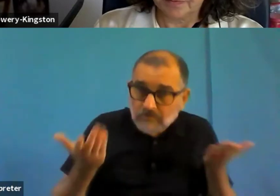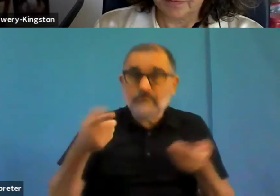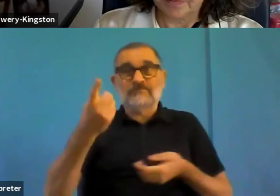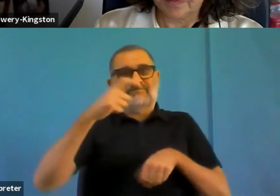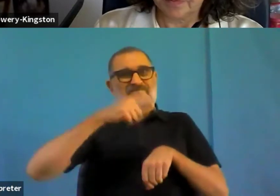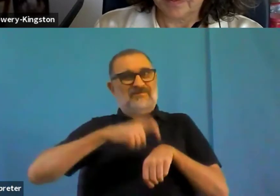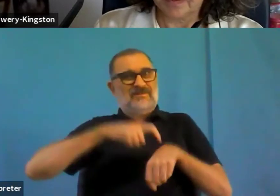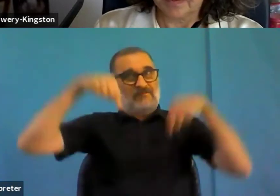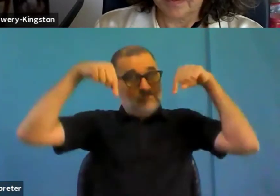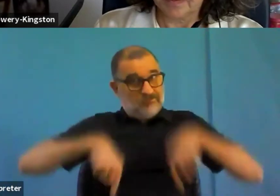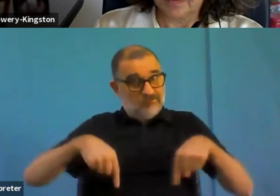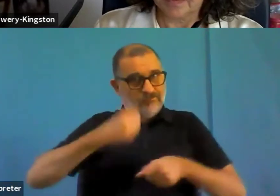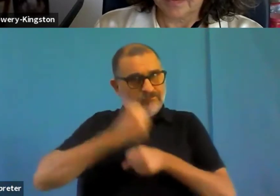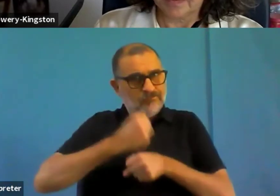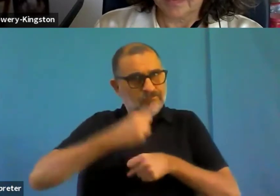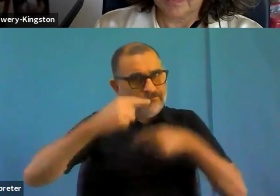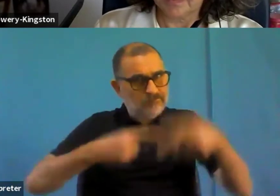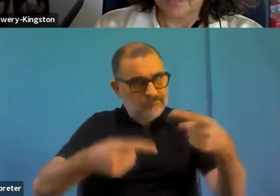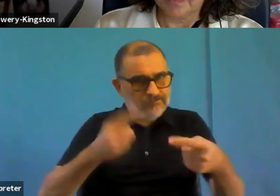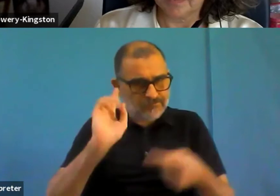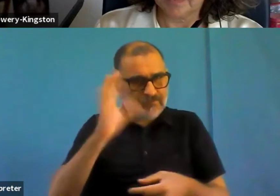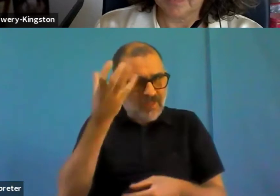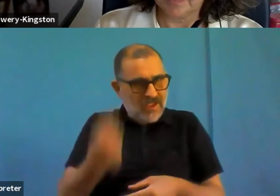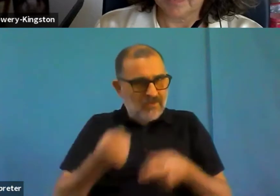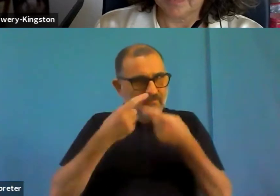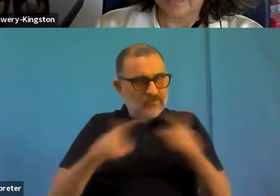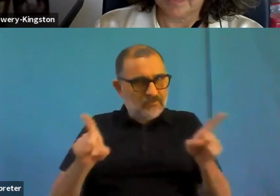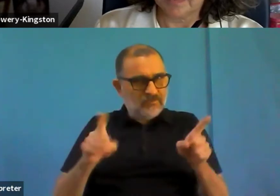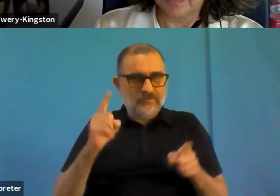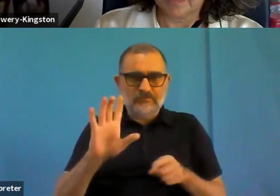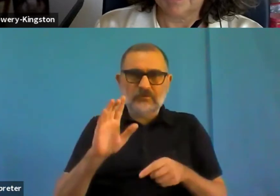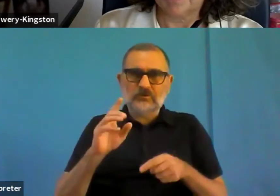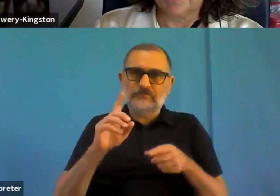Let's make it all among among all among all a good one.